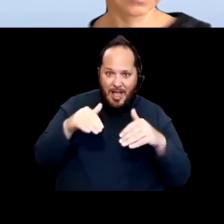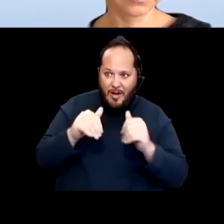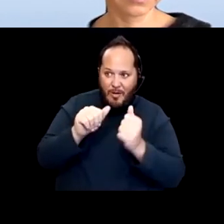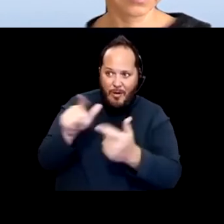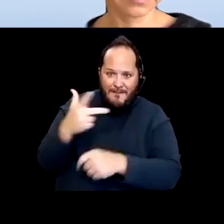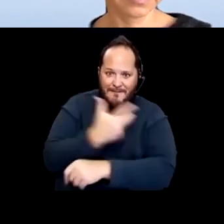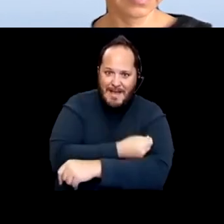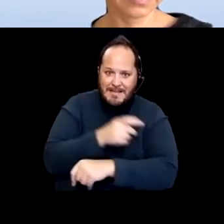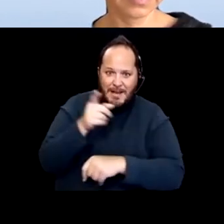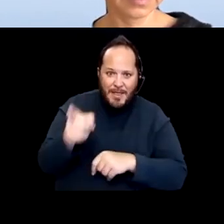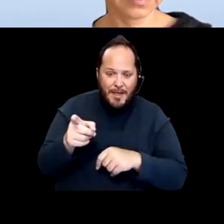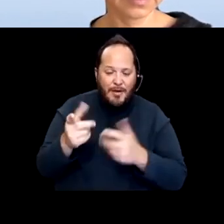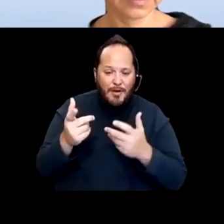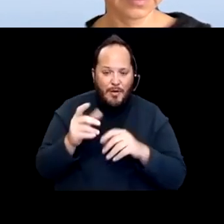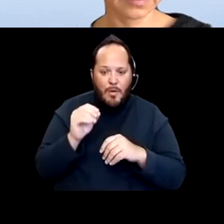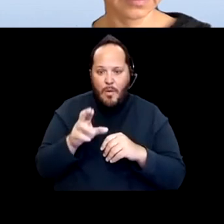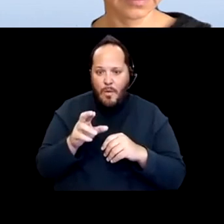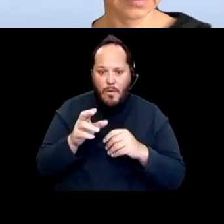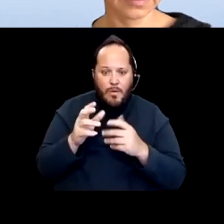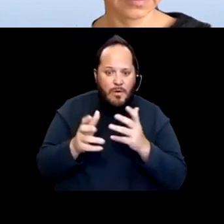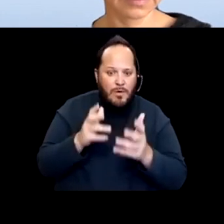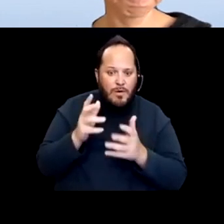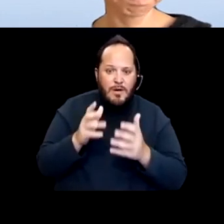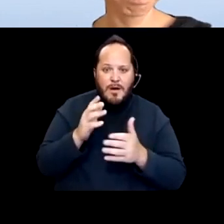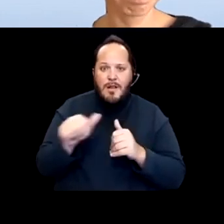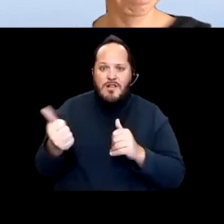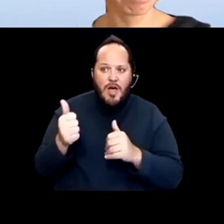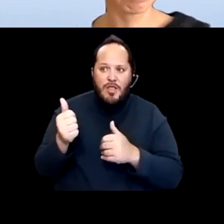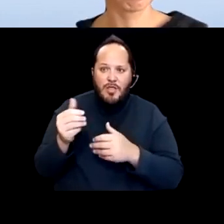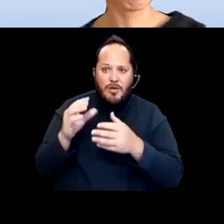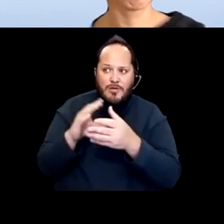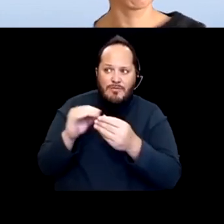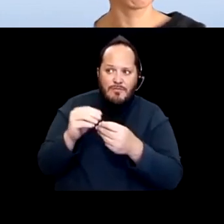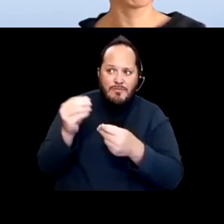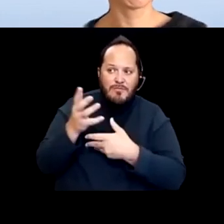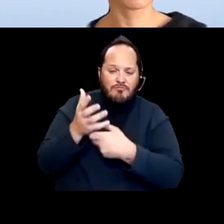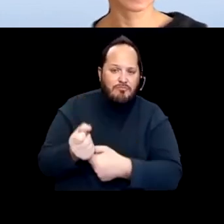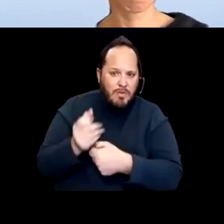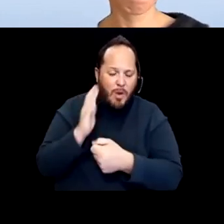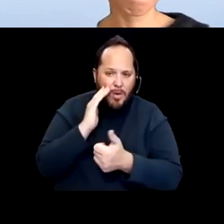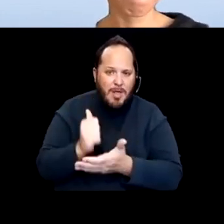or some other assurances that will protect their own health and safety. So this is the kind